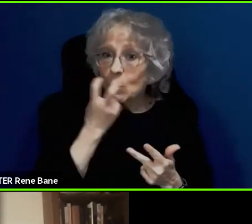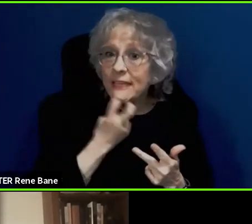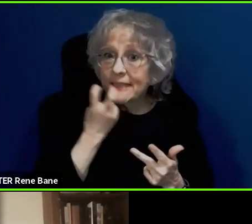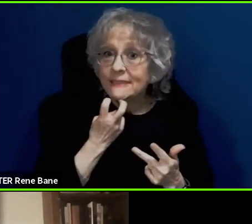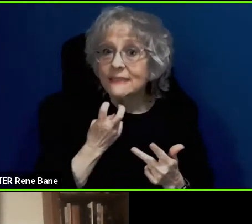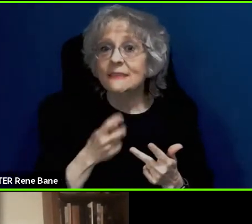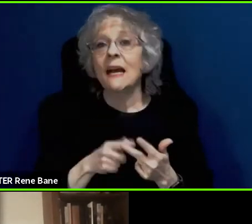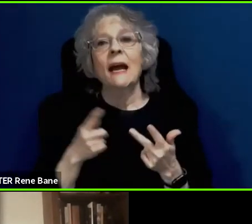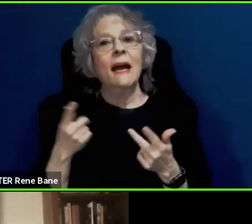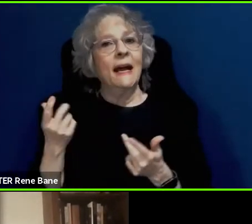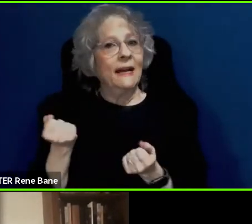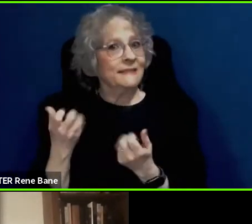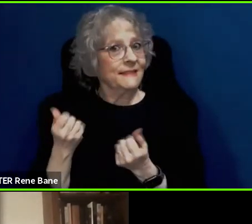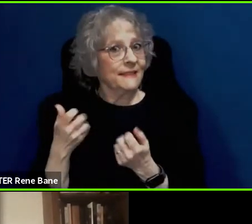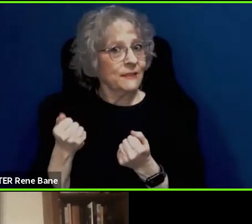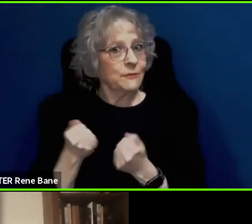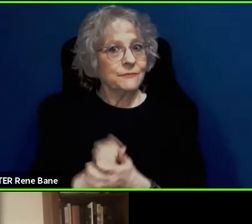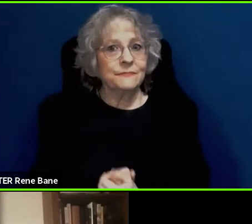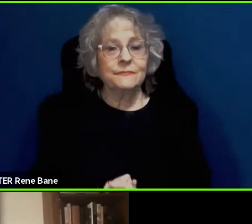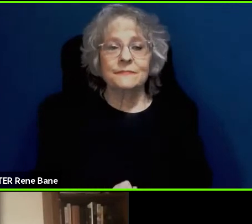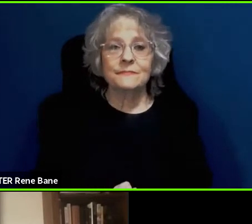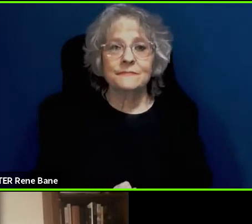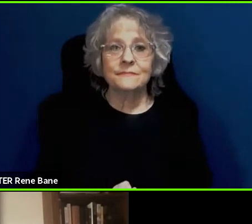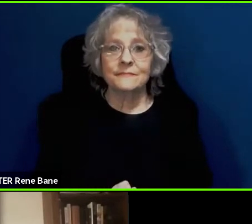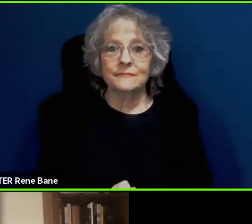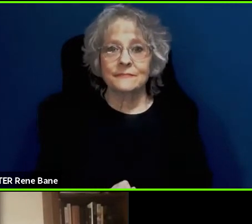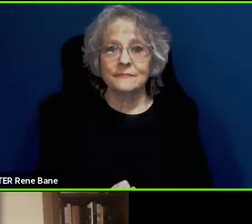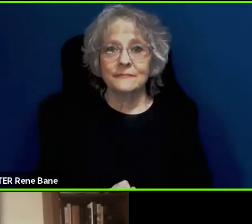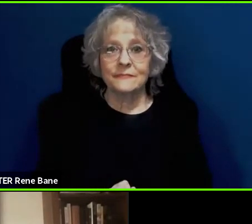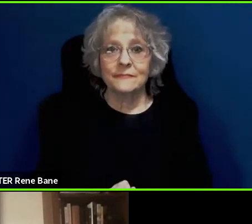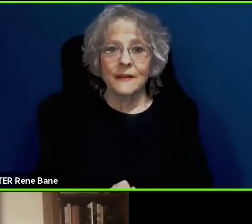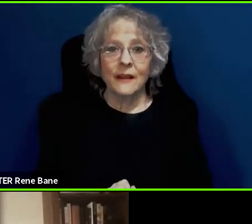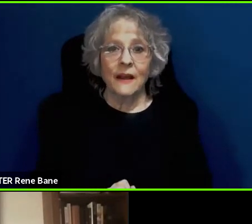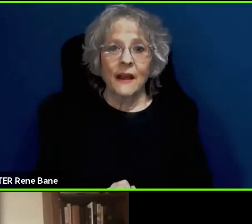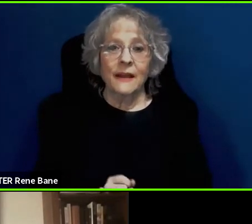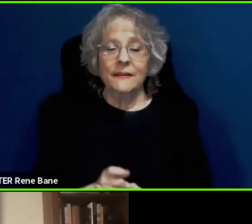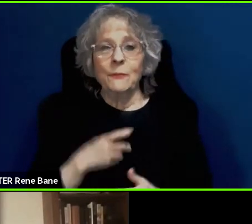language. And they would just be talking about and familiarizing for the person in the car, so